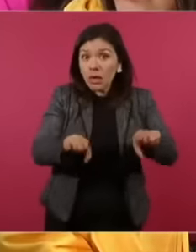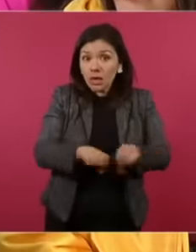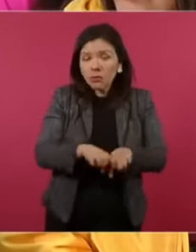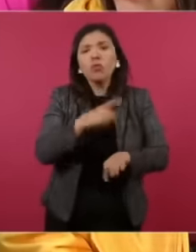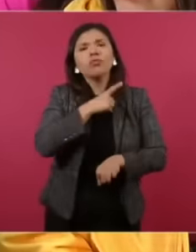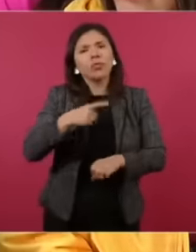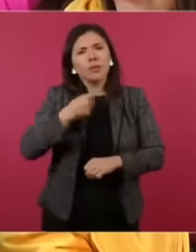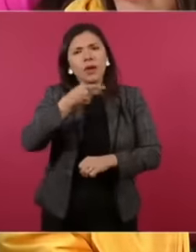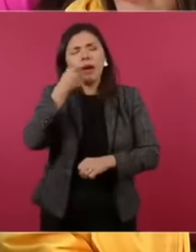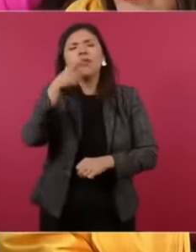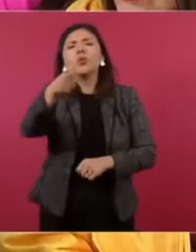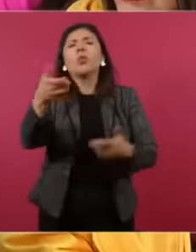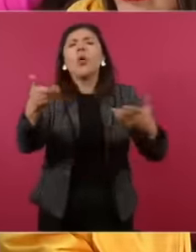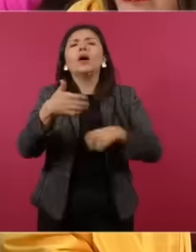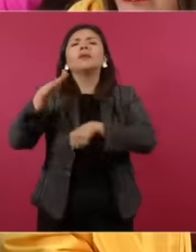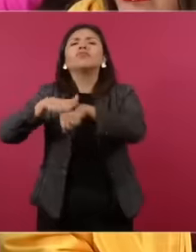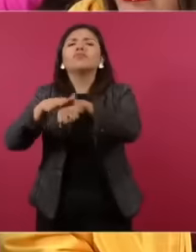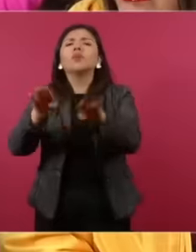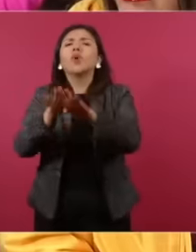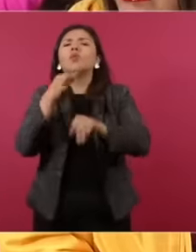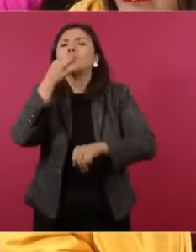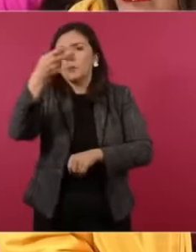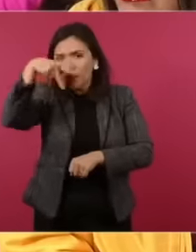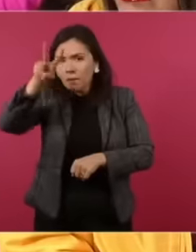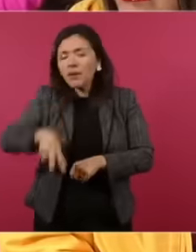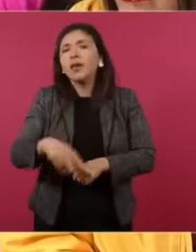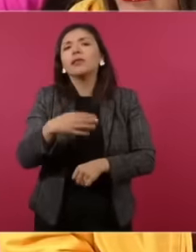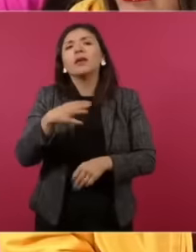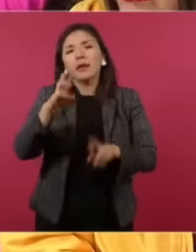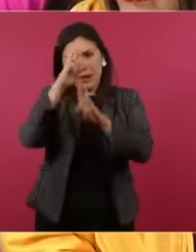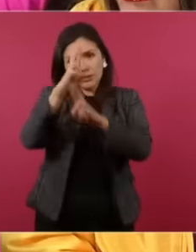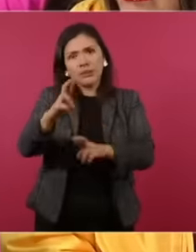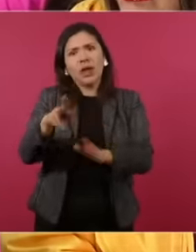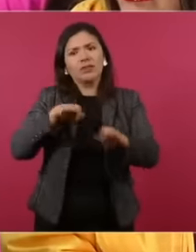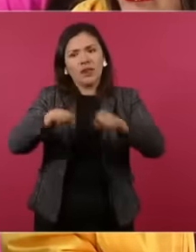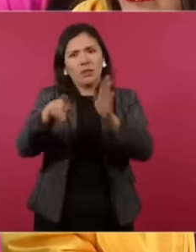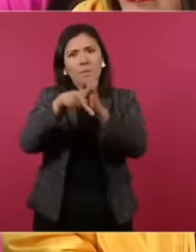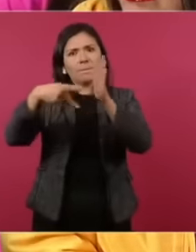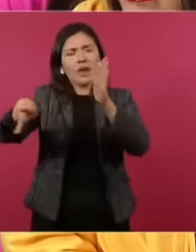would be the call for journalism to really be respected because it does not conform to the agreements